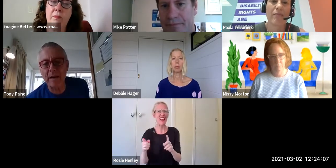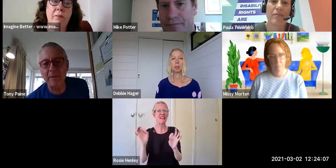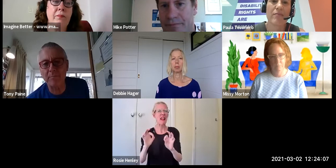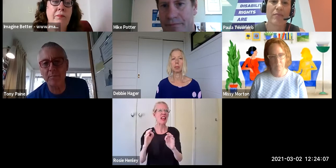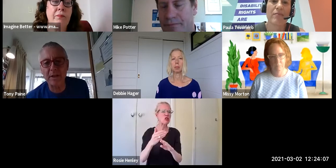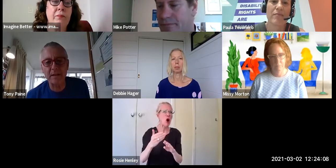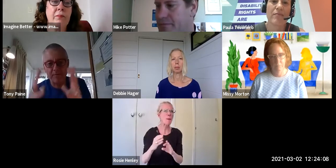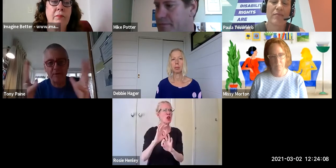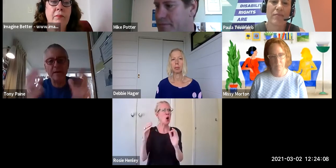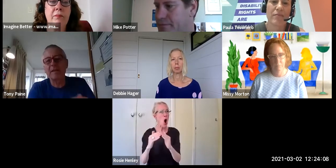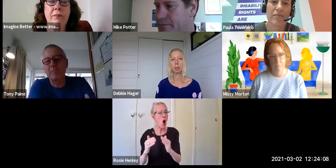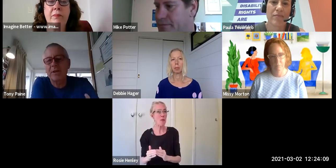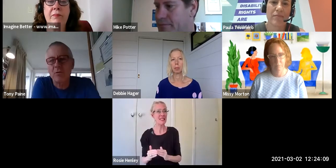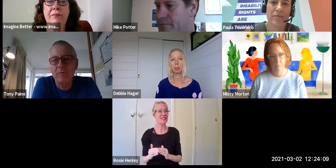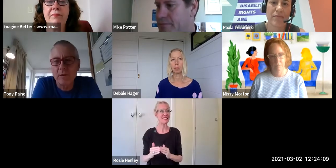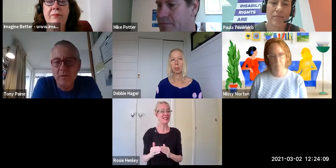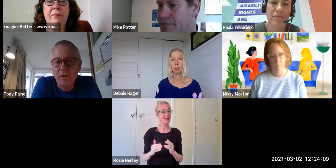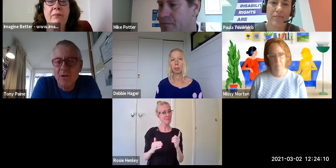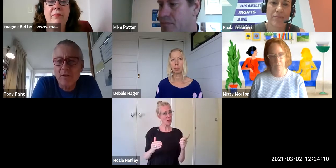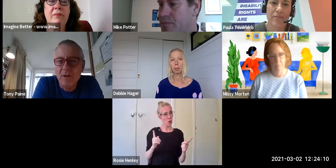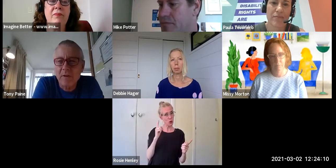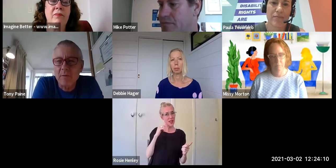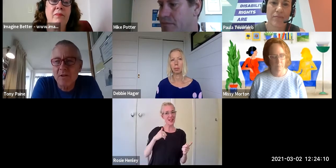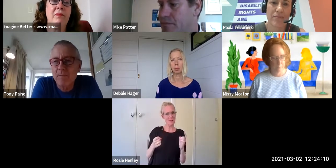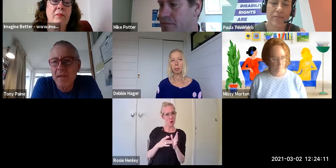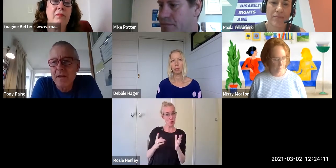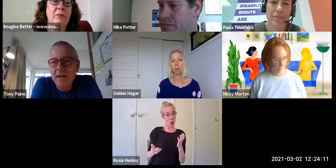careful about presenting that very negative picture of the consequences of ableism, and